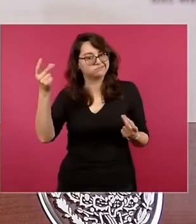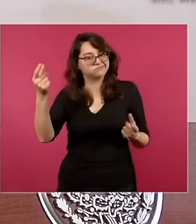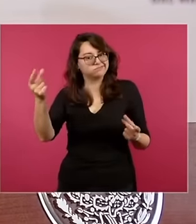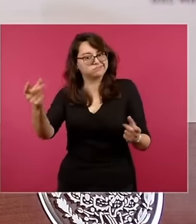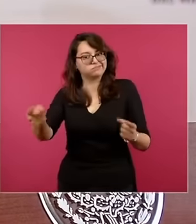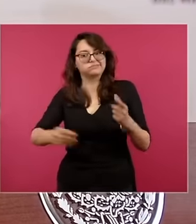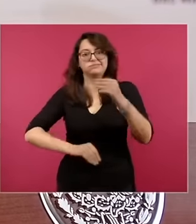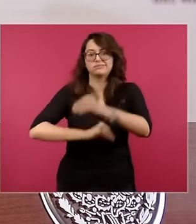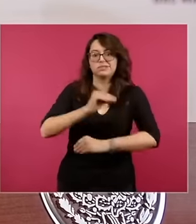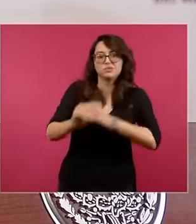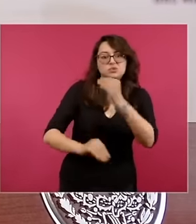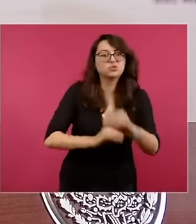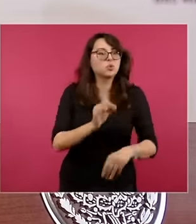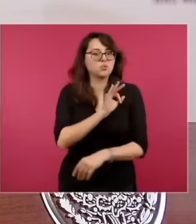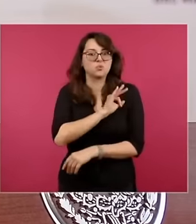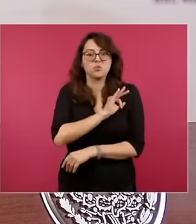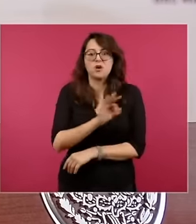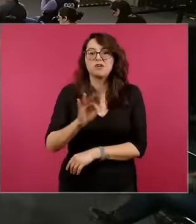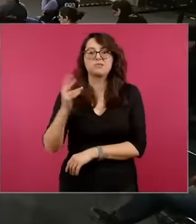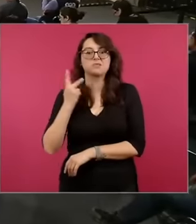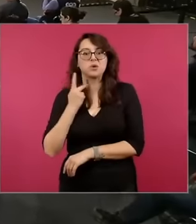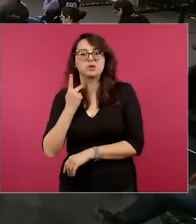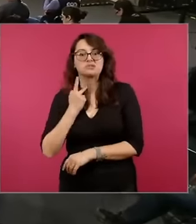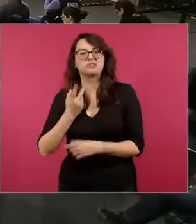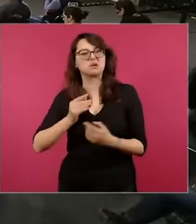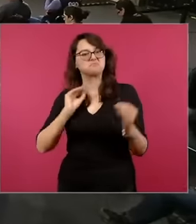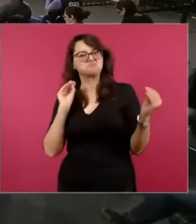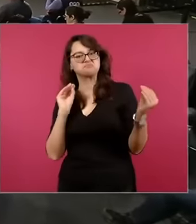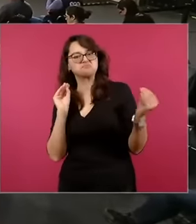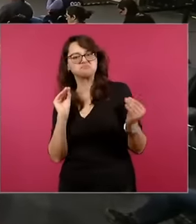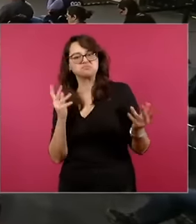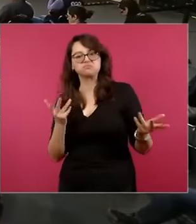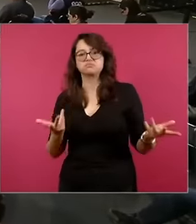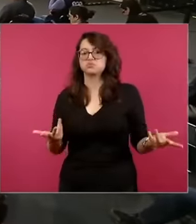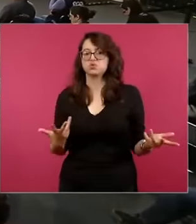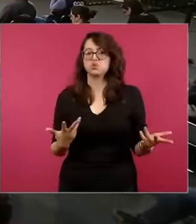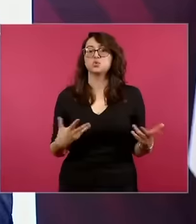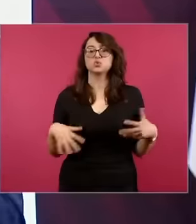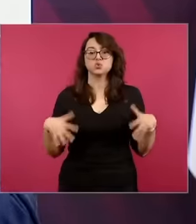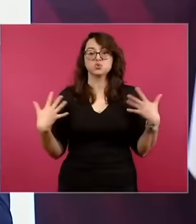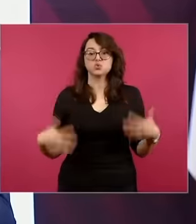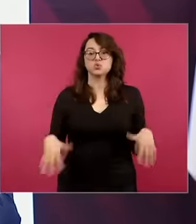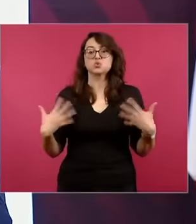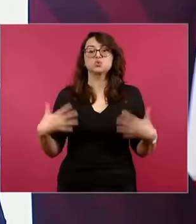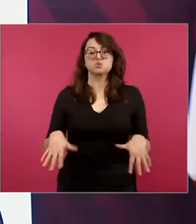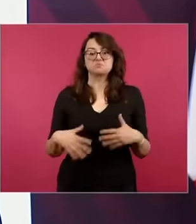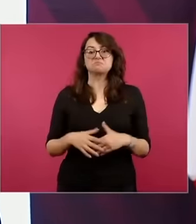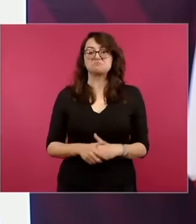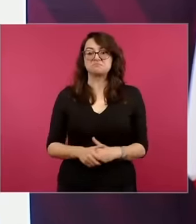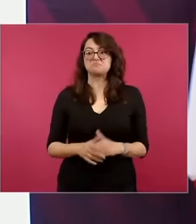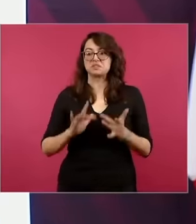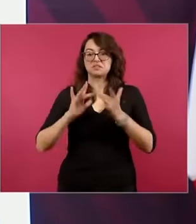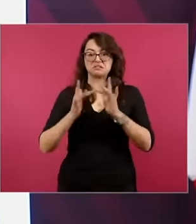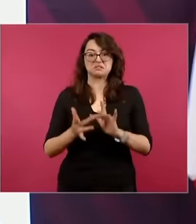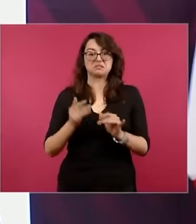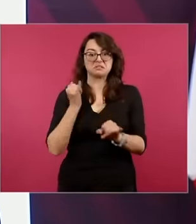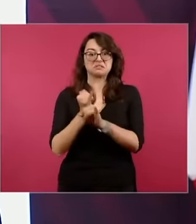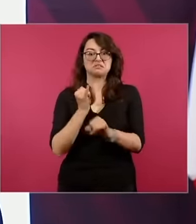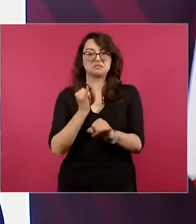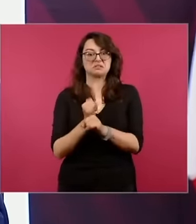networks, very aware, it is no longer the time before